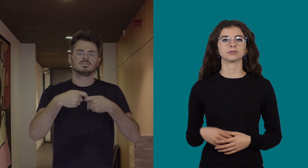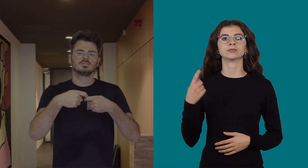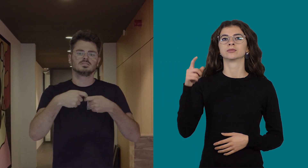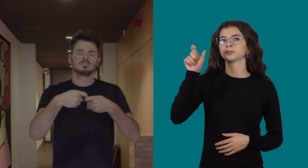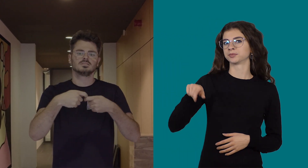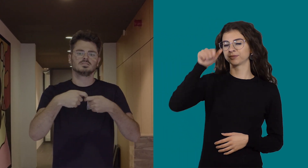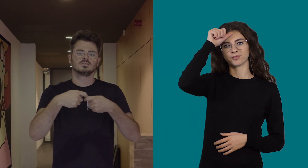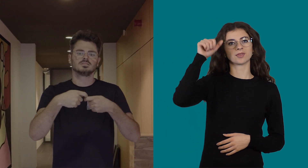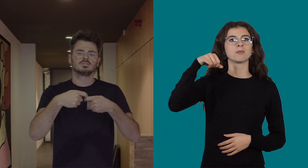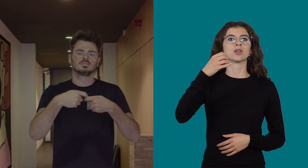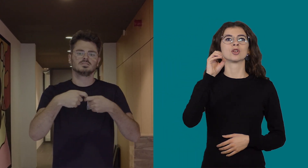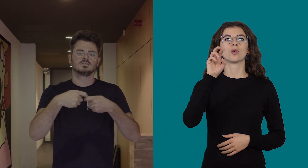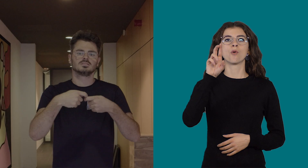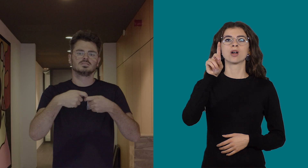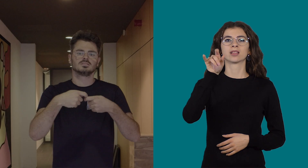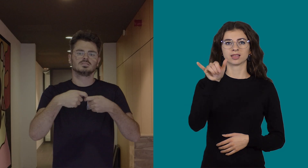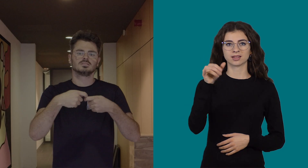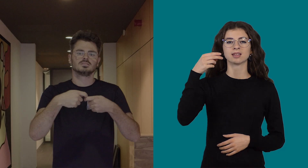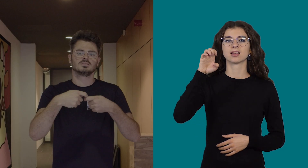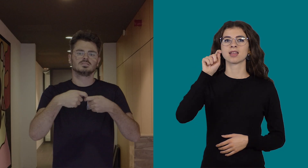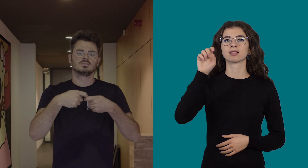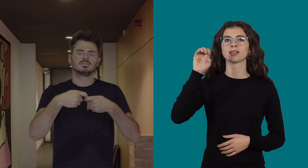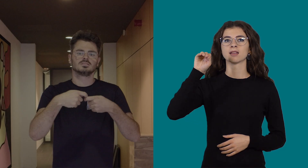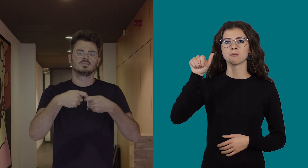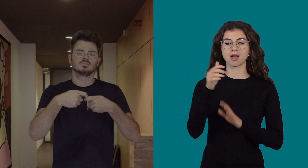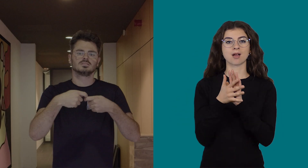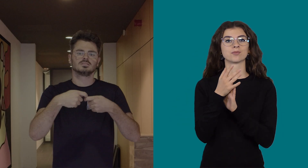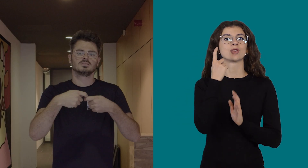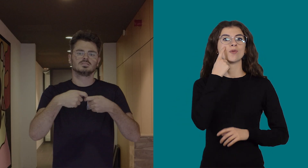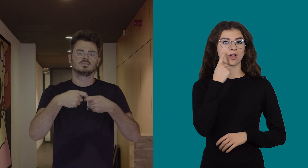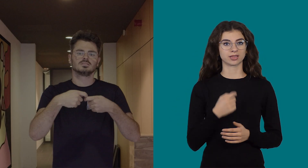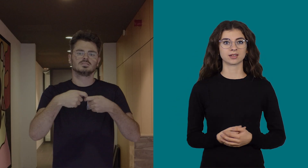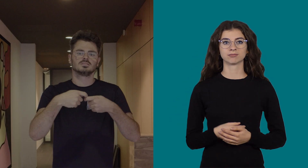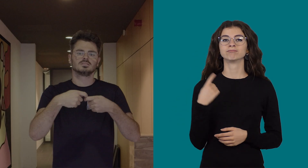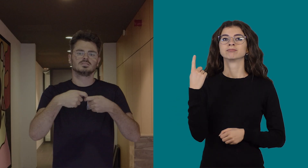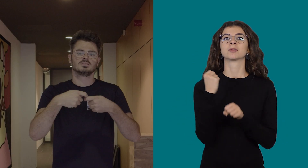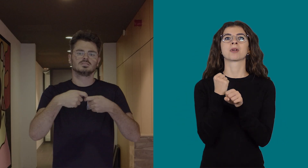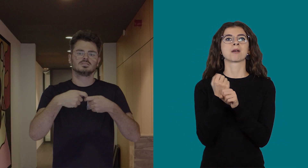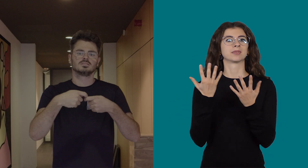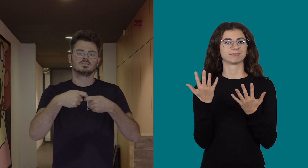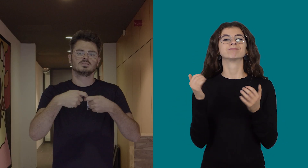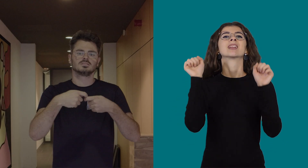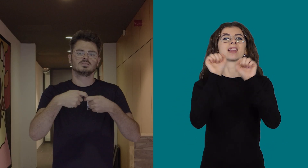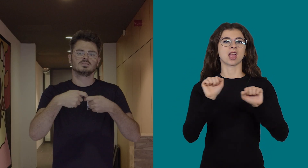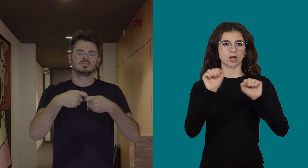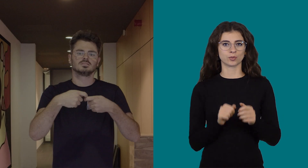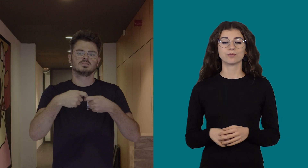This is Jordy Hettema and this is his sign name. He works as a cleaner